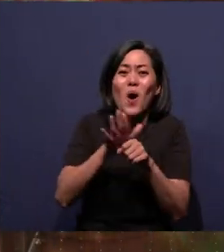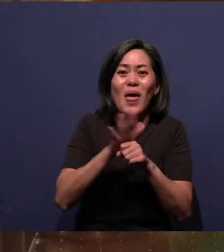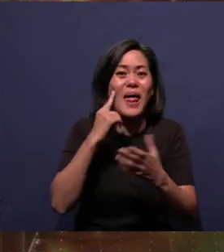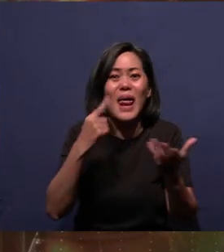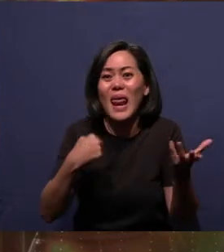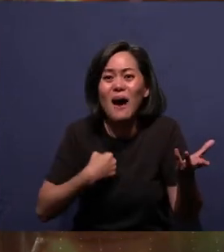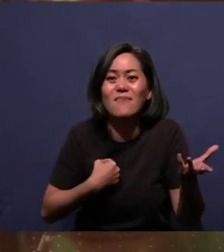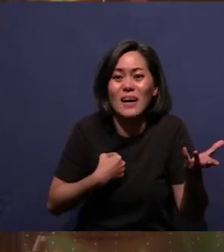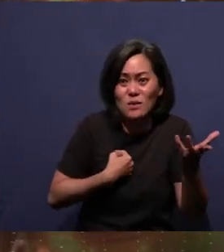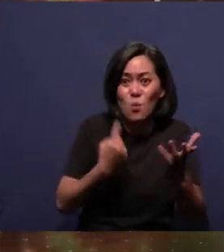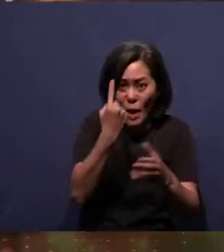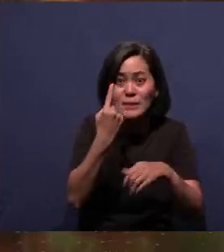One more time, so blessed.